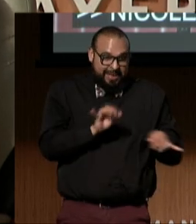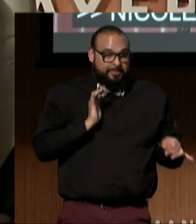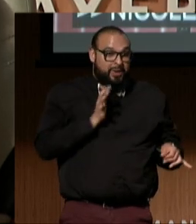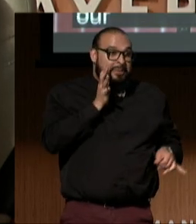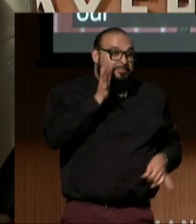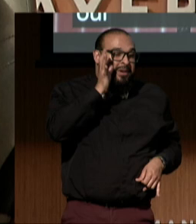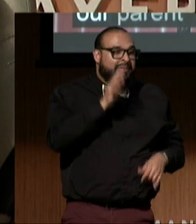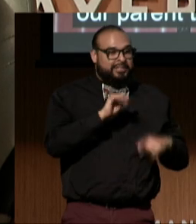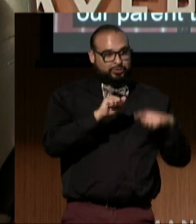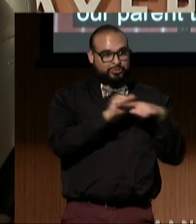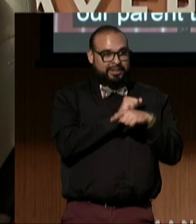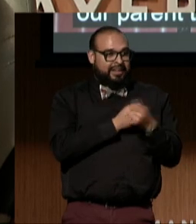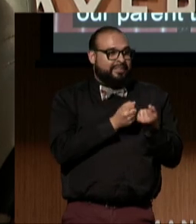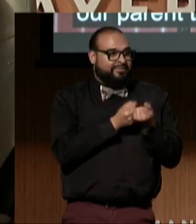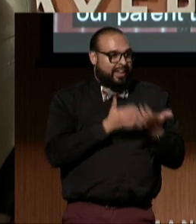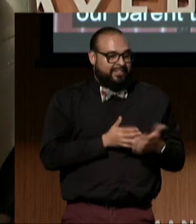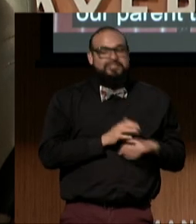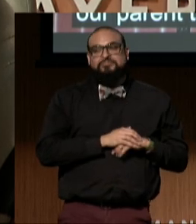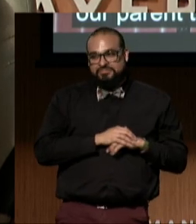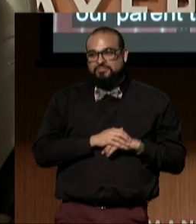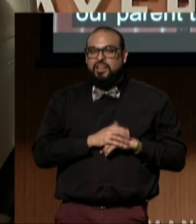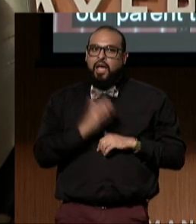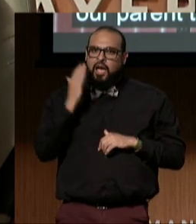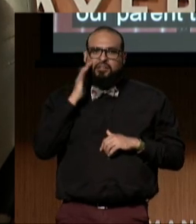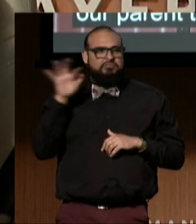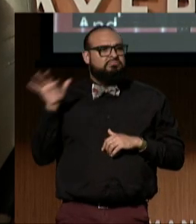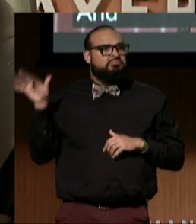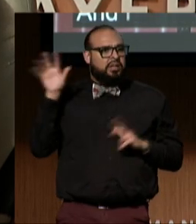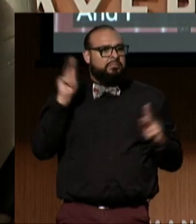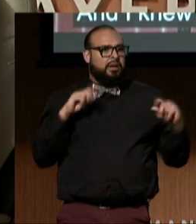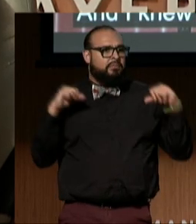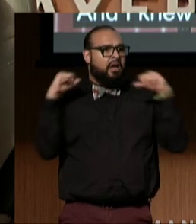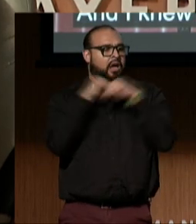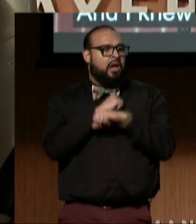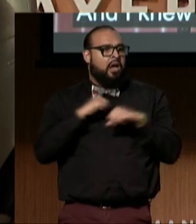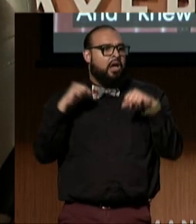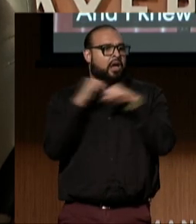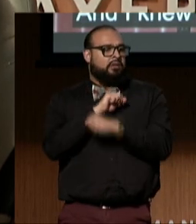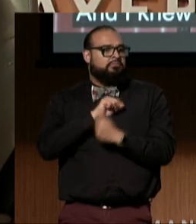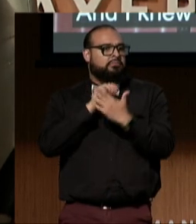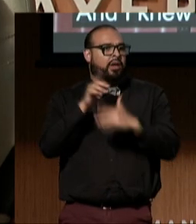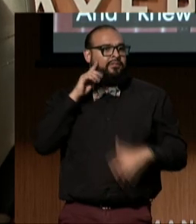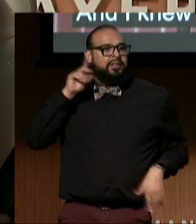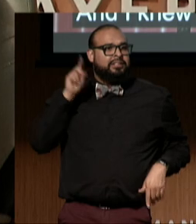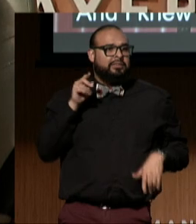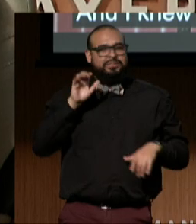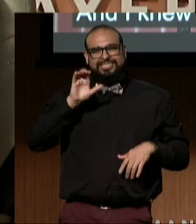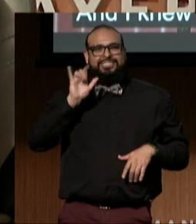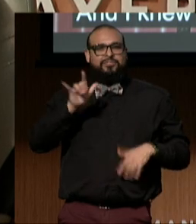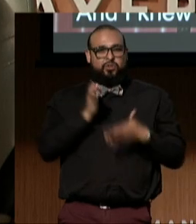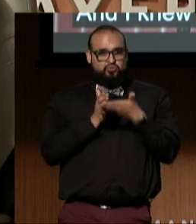And I knew there were people fighting for disability Civil Rights. As a young and barely 20-something